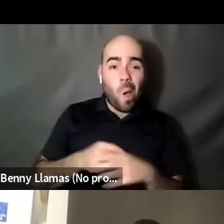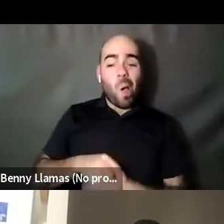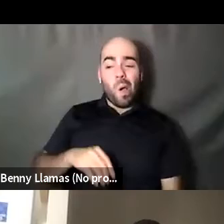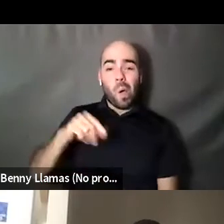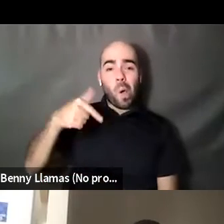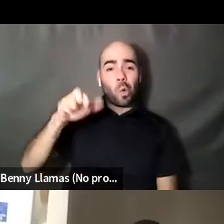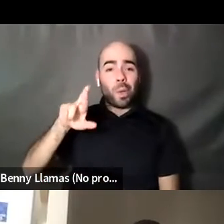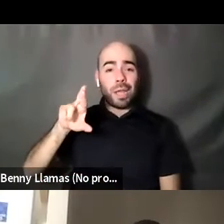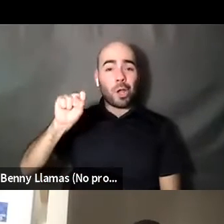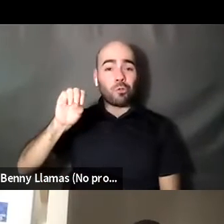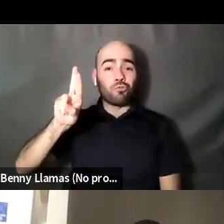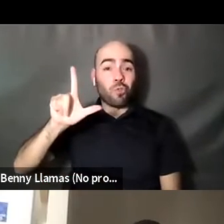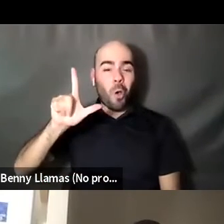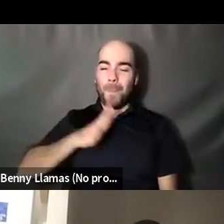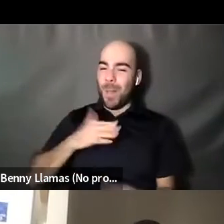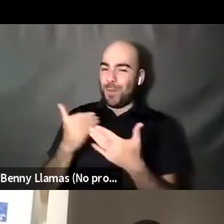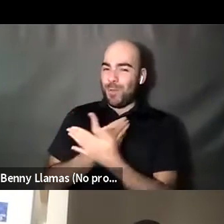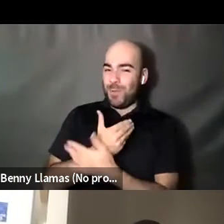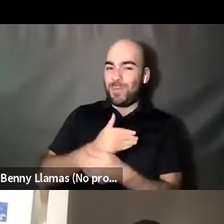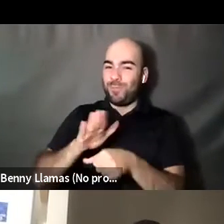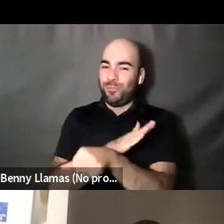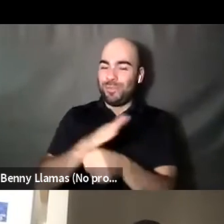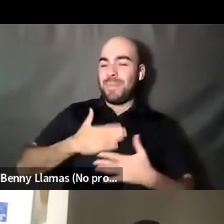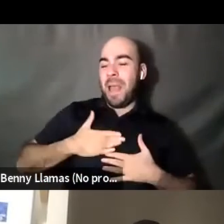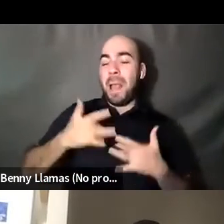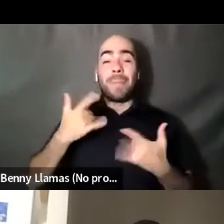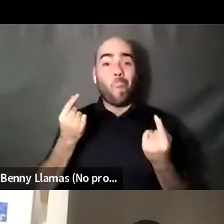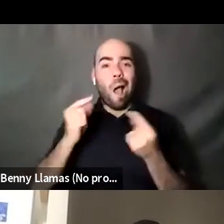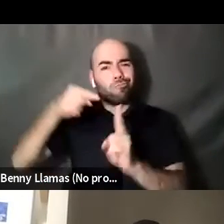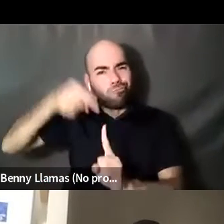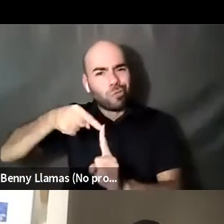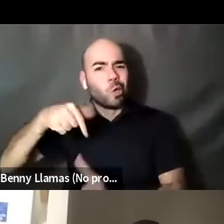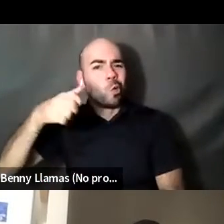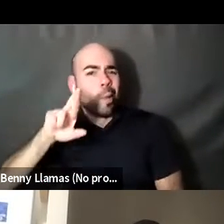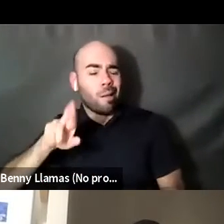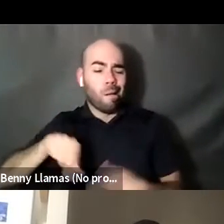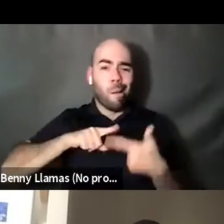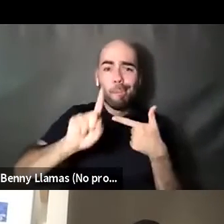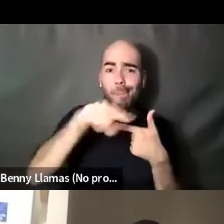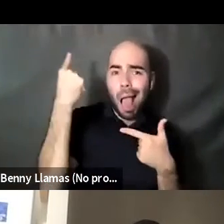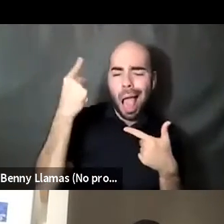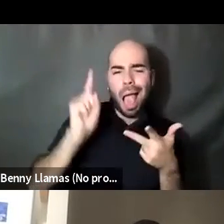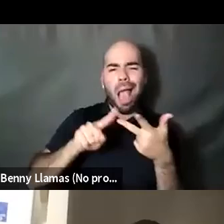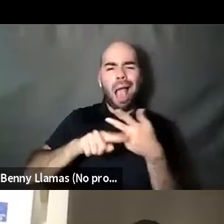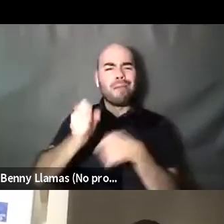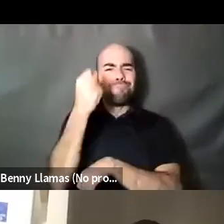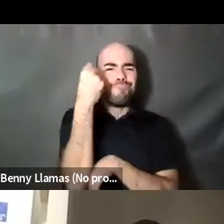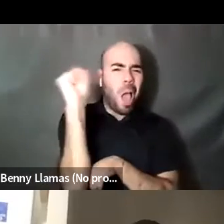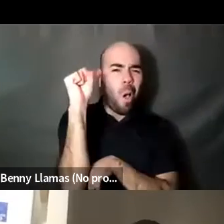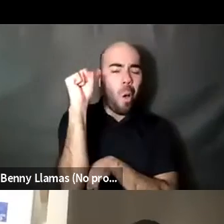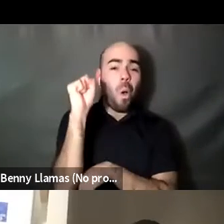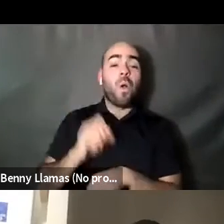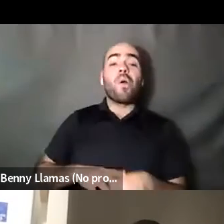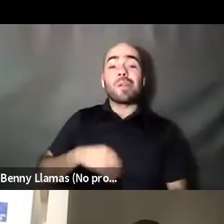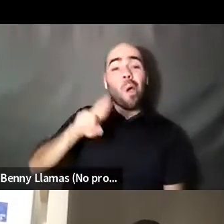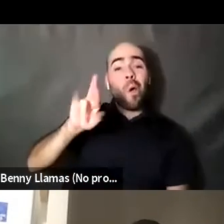Kokumo: Mind me, but I like, I like your something queer something black with something revolutionary and if I'm not listening to myself. I love the song Patterson, yes.